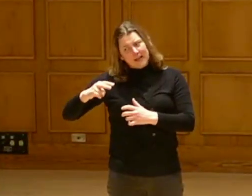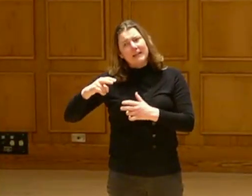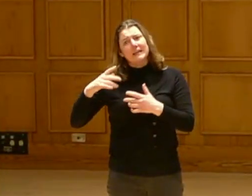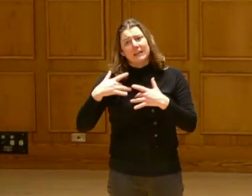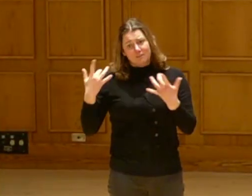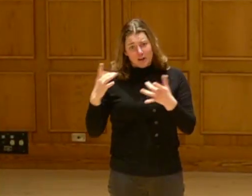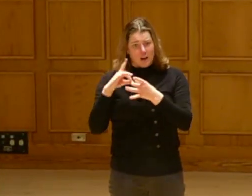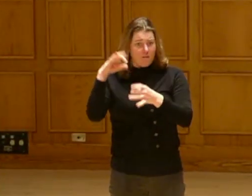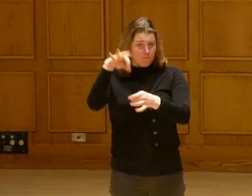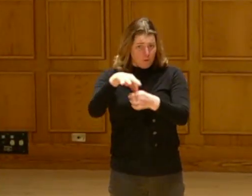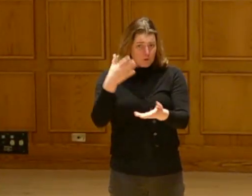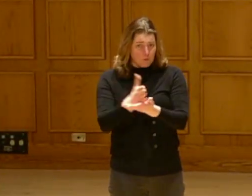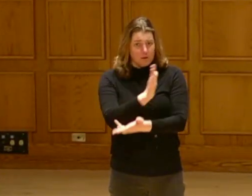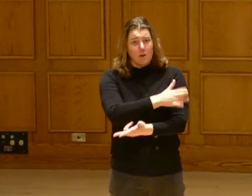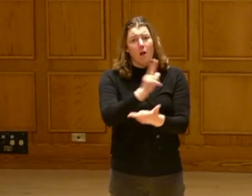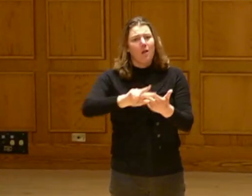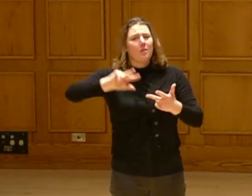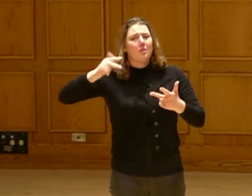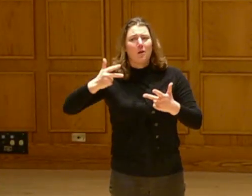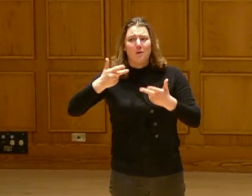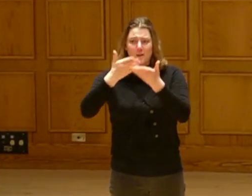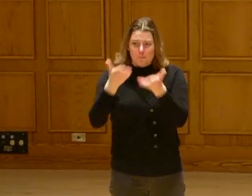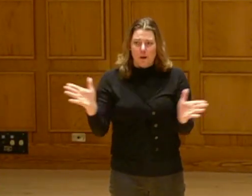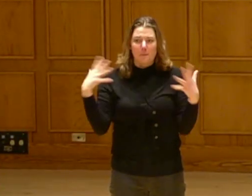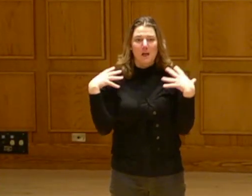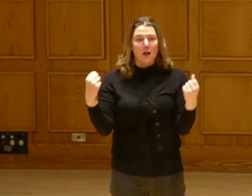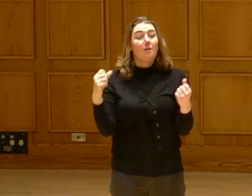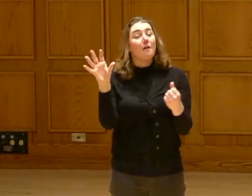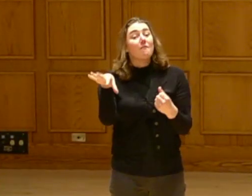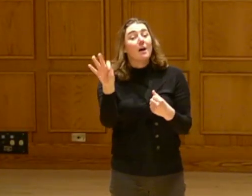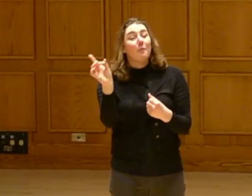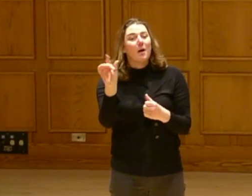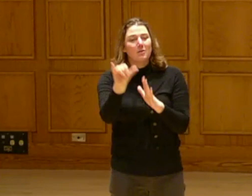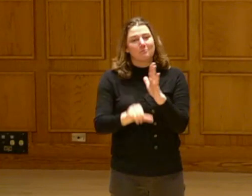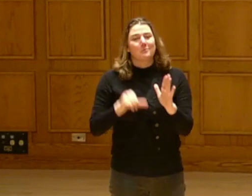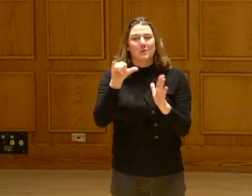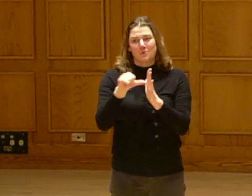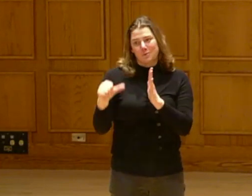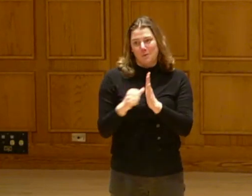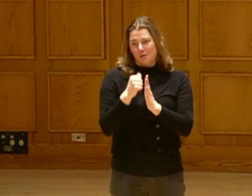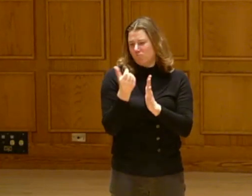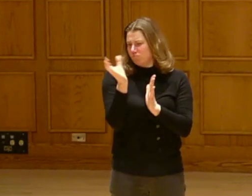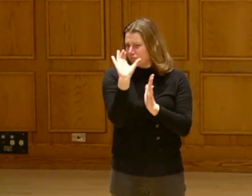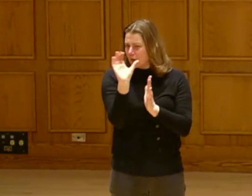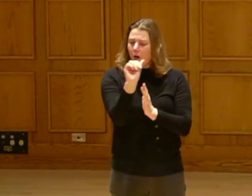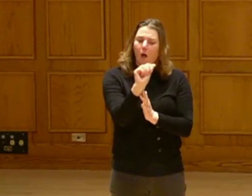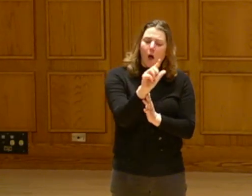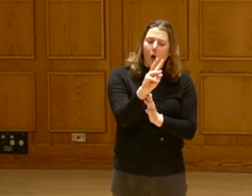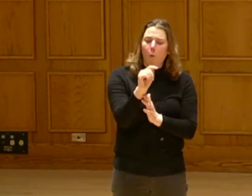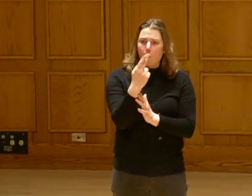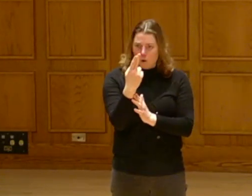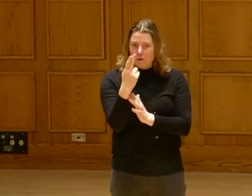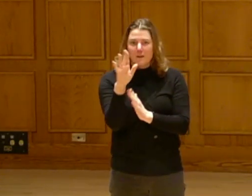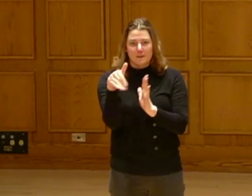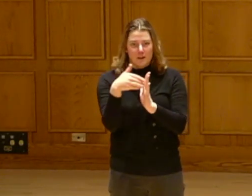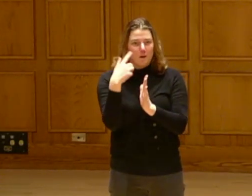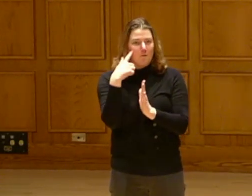Scholastica. If you missed the recent events, all of these can be found on the